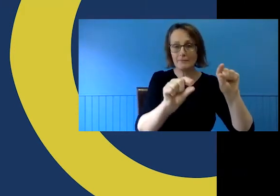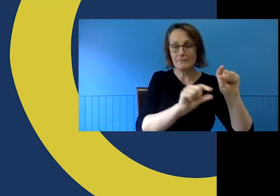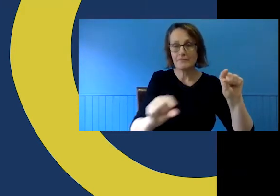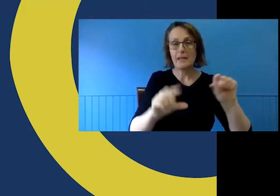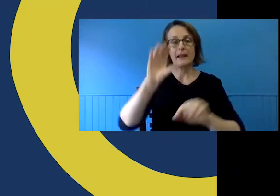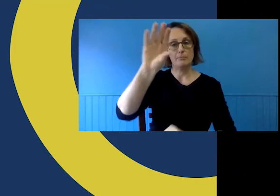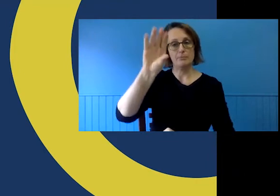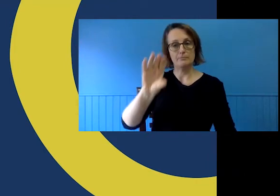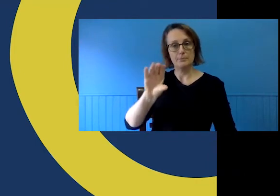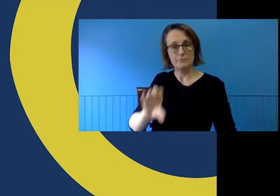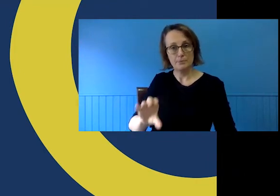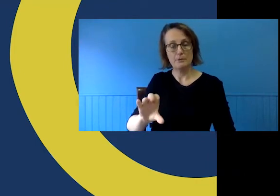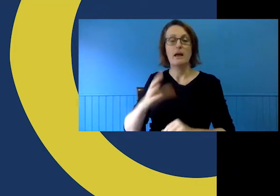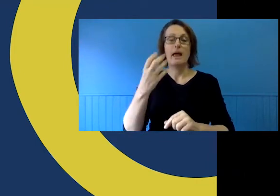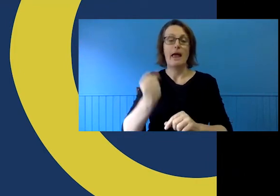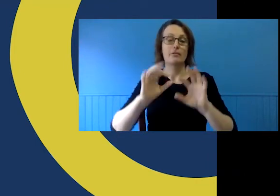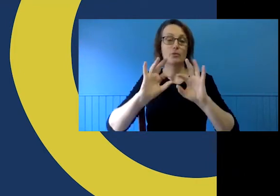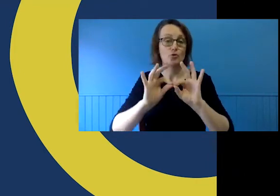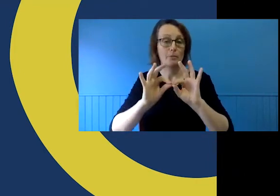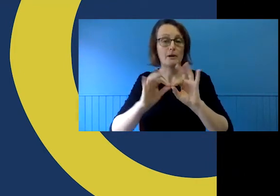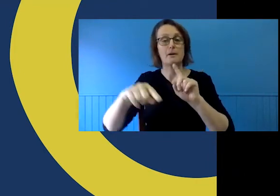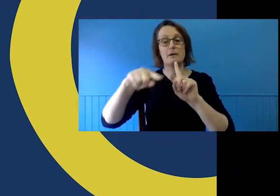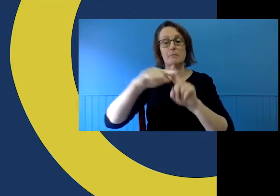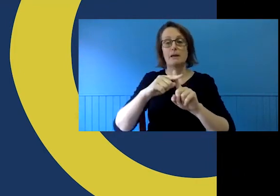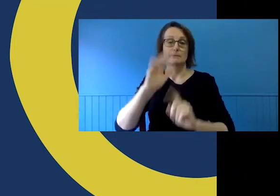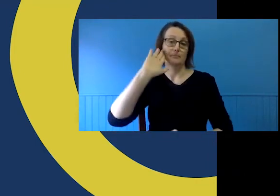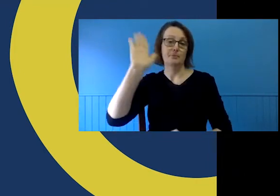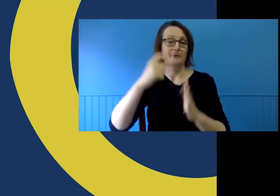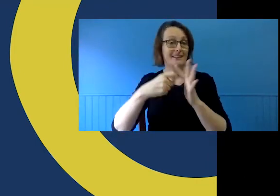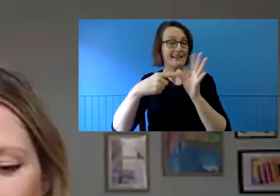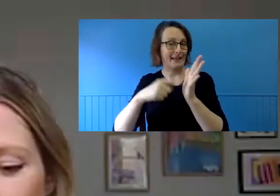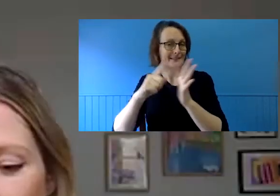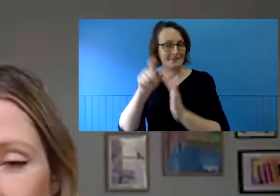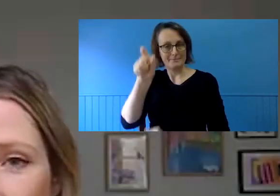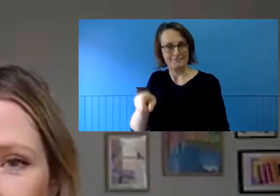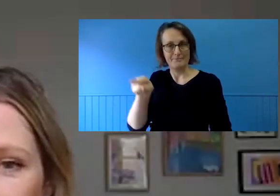our Auslan interpreter Chevoy and our guest speaker Kate. I'm a woman